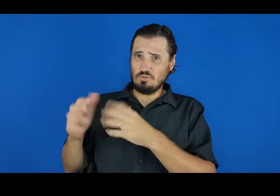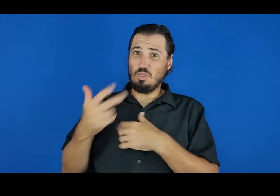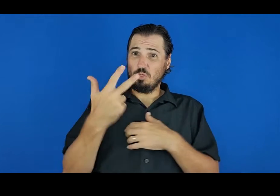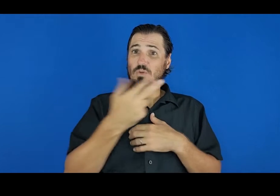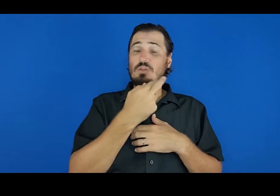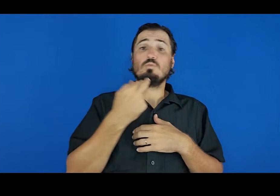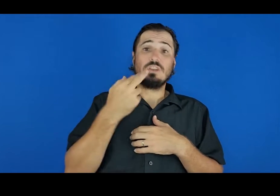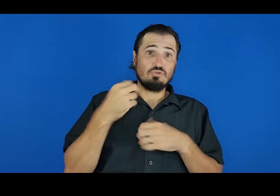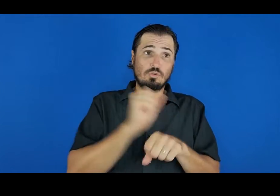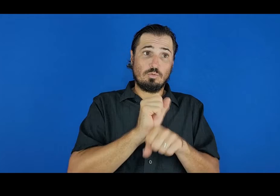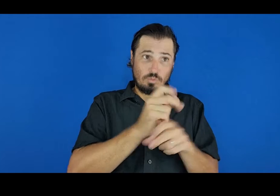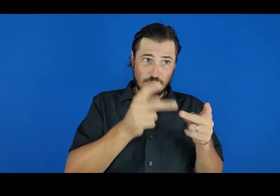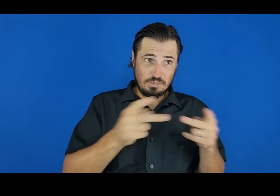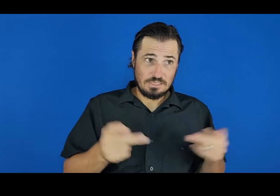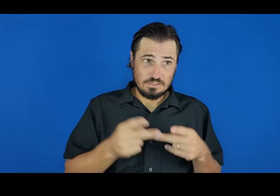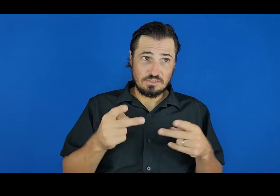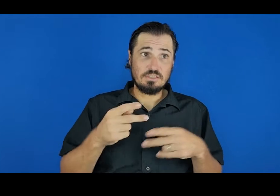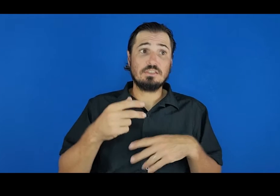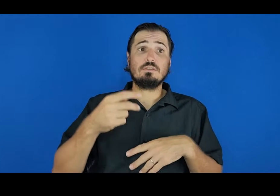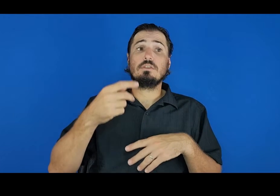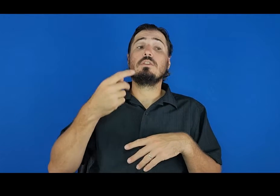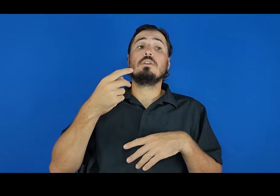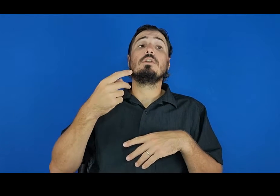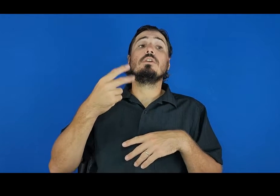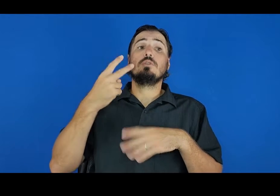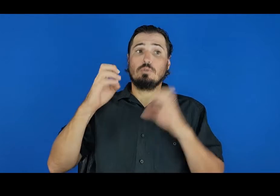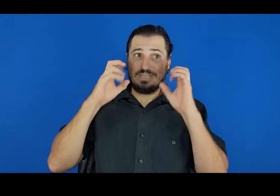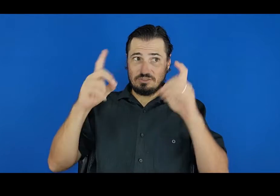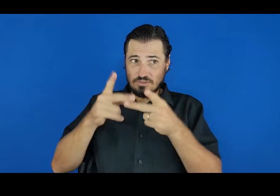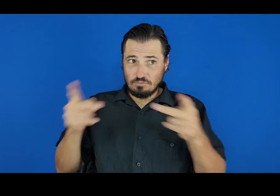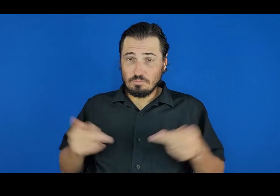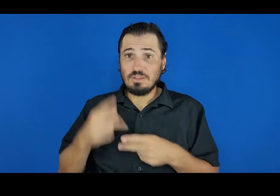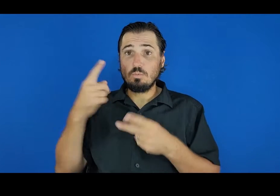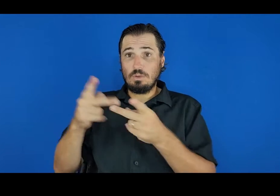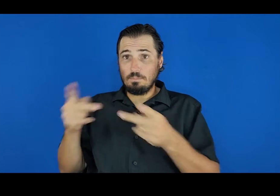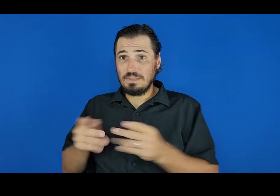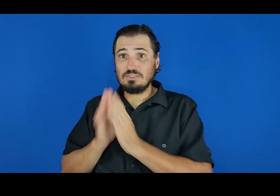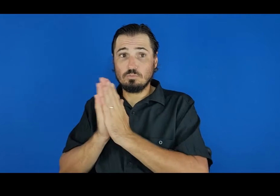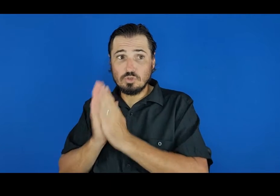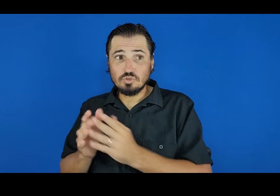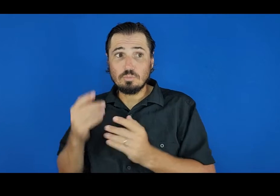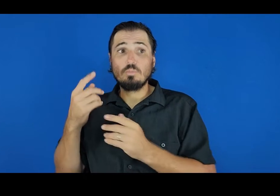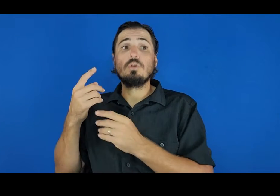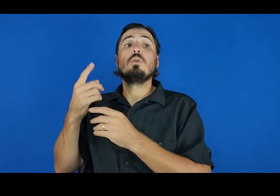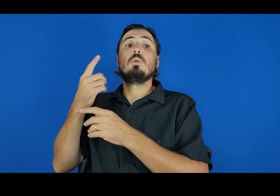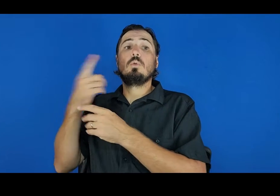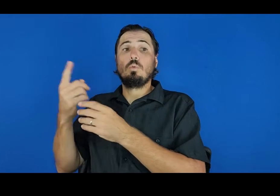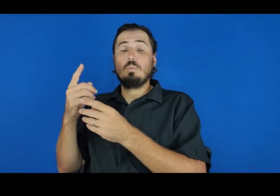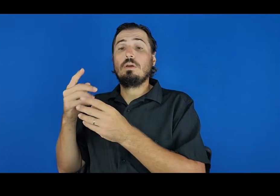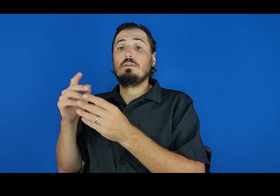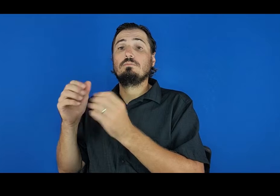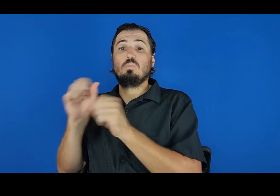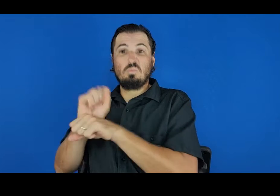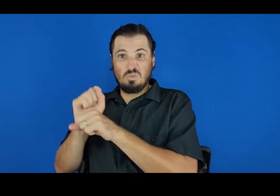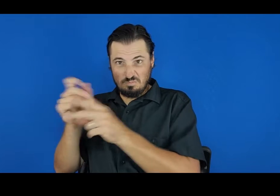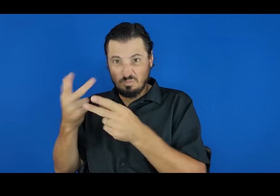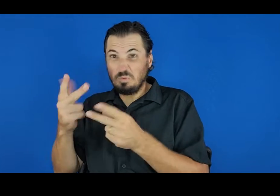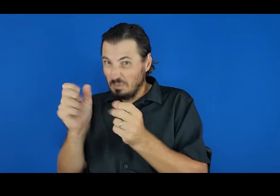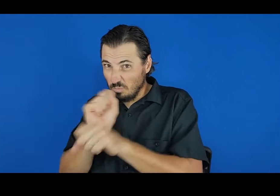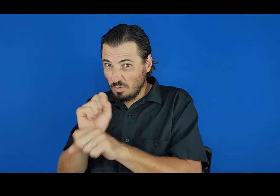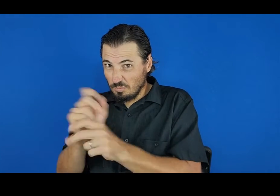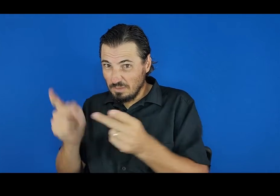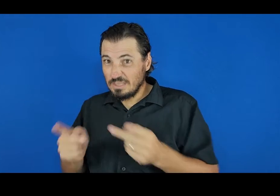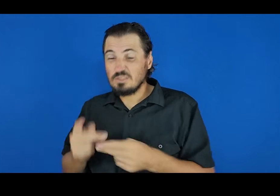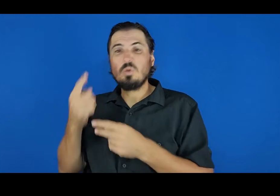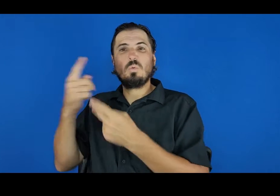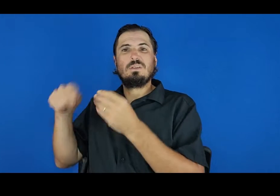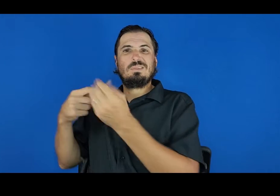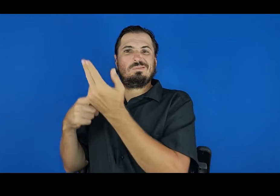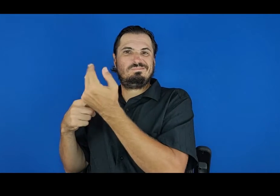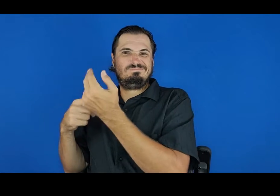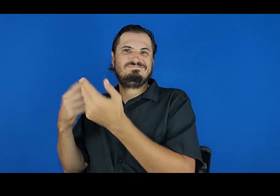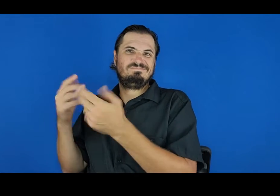Three restaurant workplaces and three other occupational settings, two educational settings, one place of worship, and one cluster related to travel, lodging and tourism.